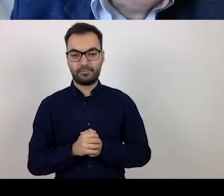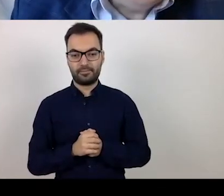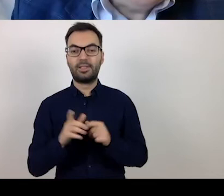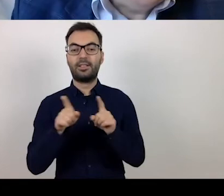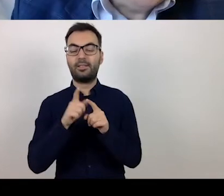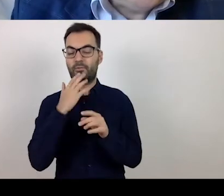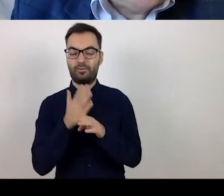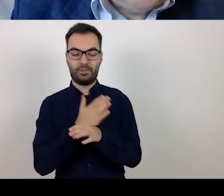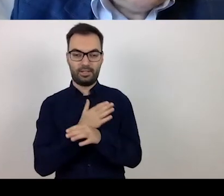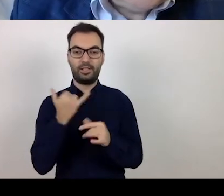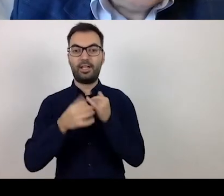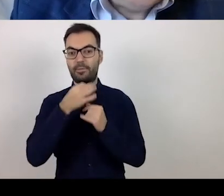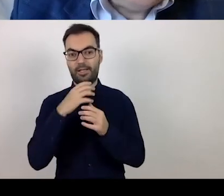if questions are extensive,